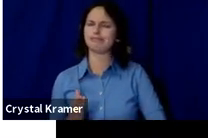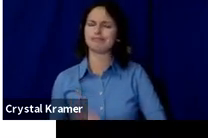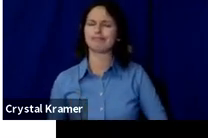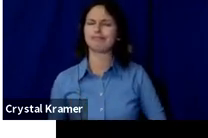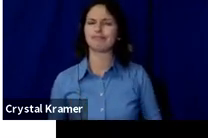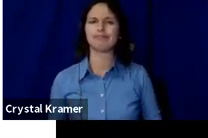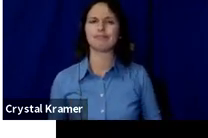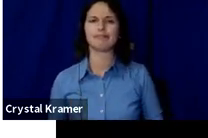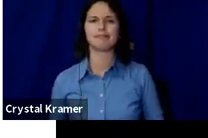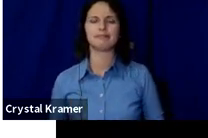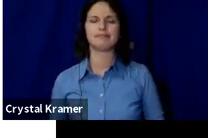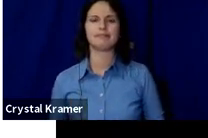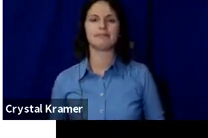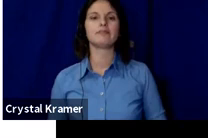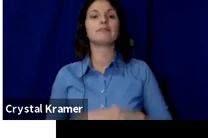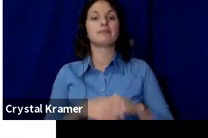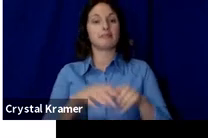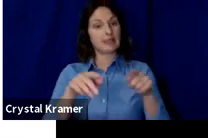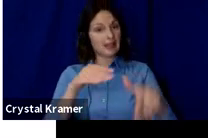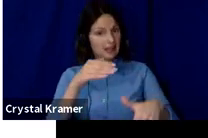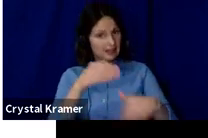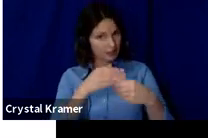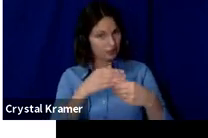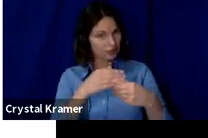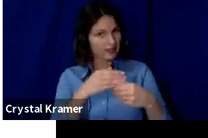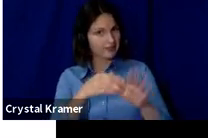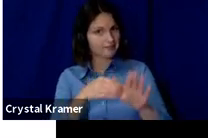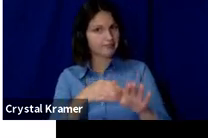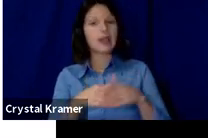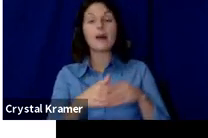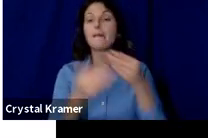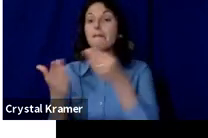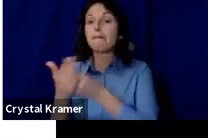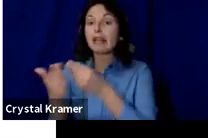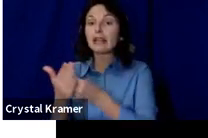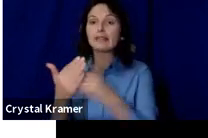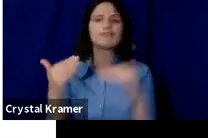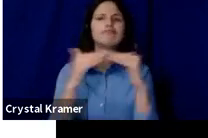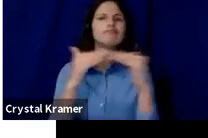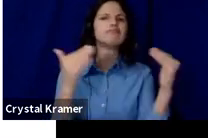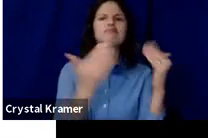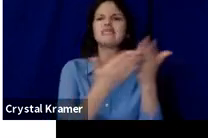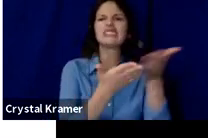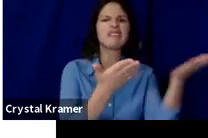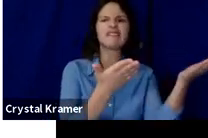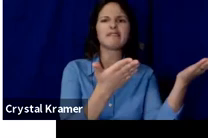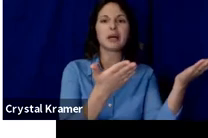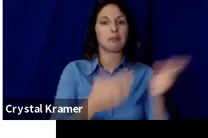Additionally, money is not stuff and this is a good thing.